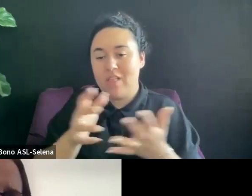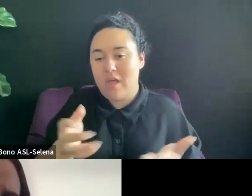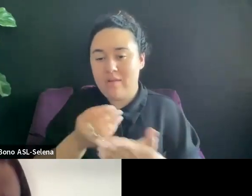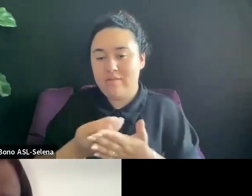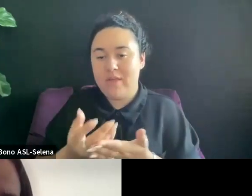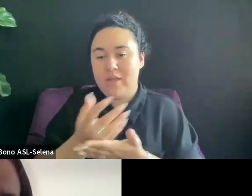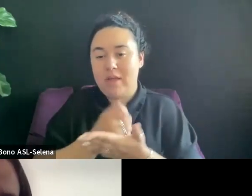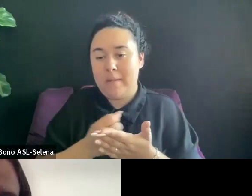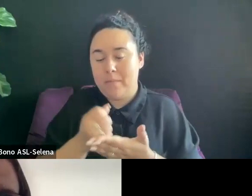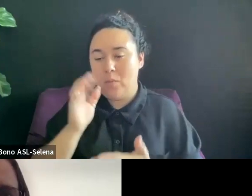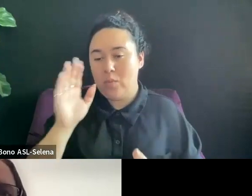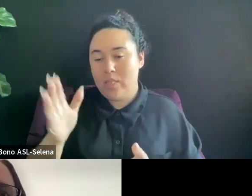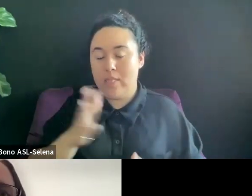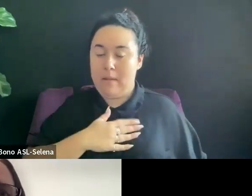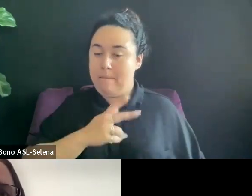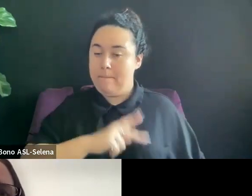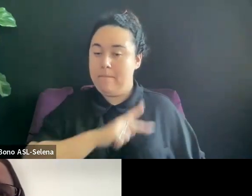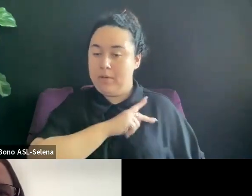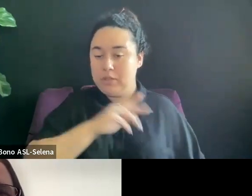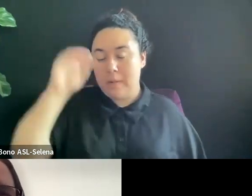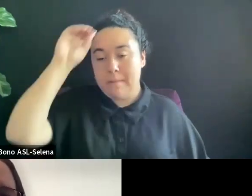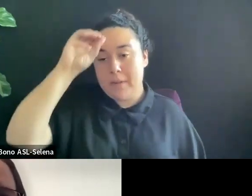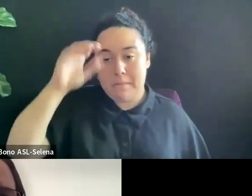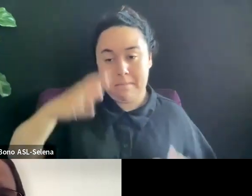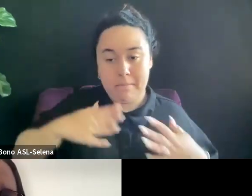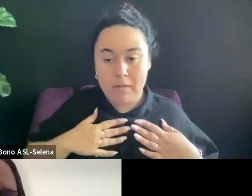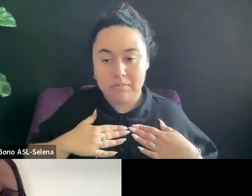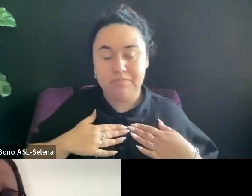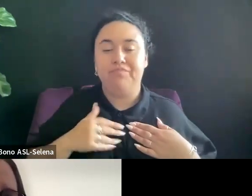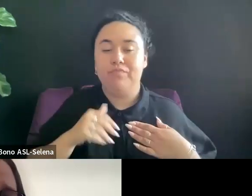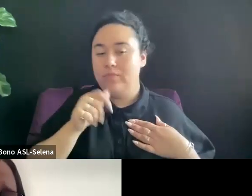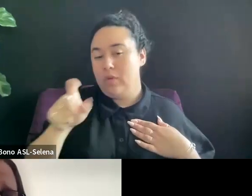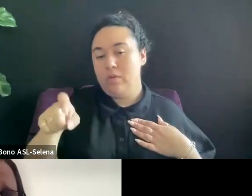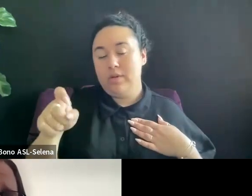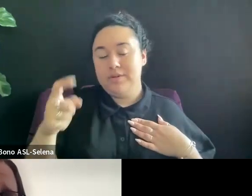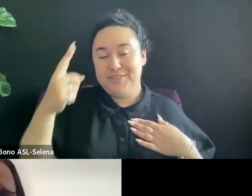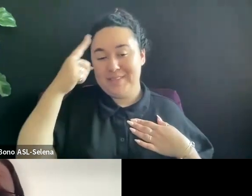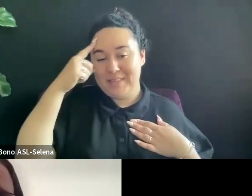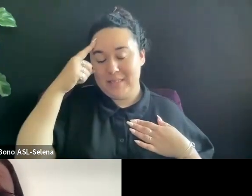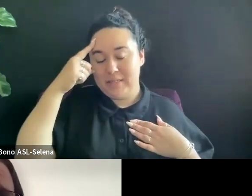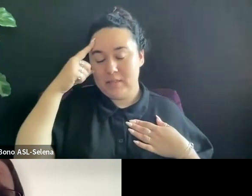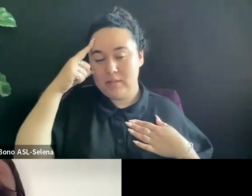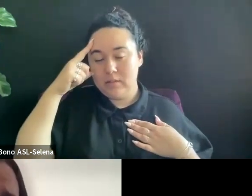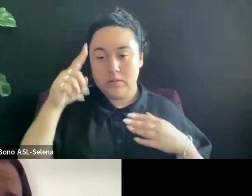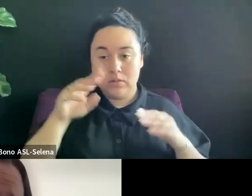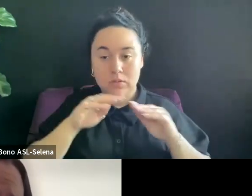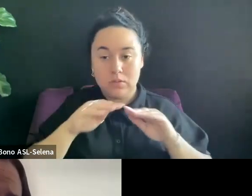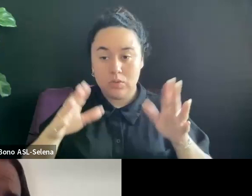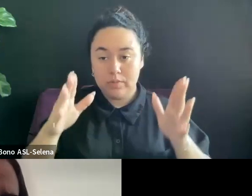SO I DON'T NECESSARILY THINK THAT DISTRIBUTORS ARE PAYING THESE ANYMORE AT THE MOMENT.